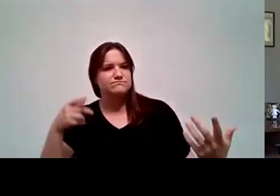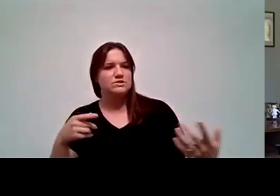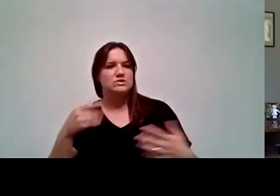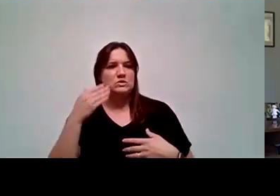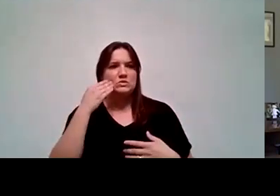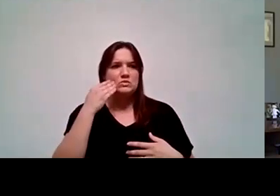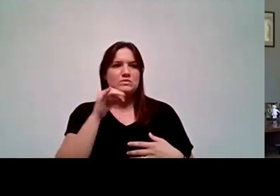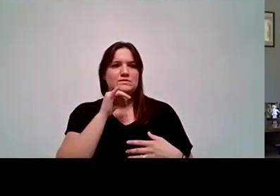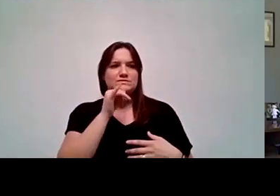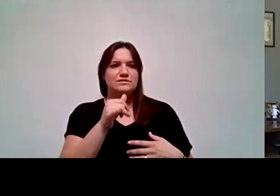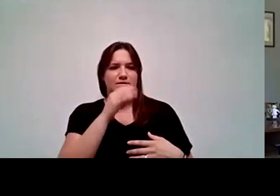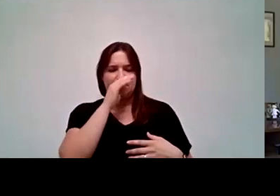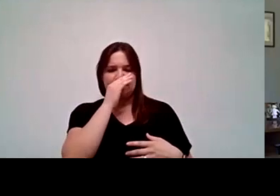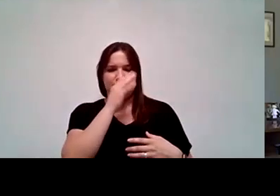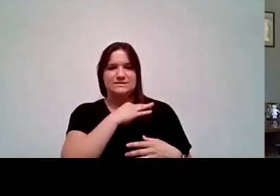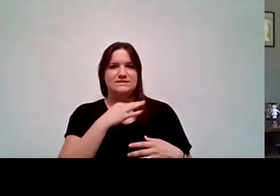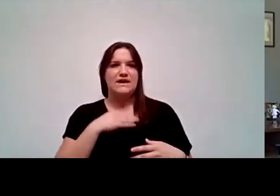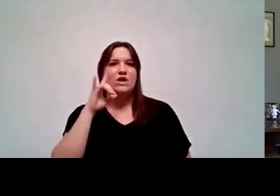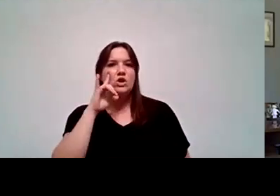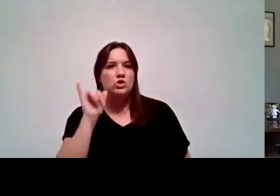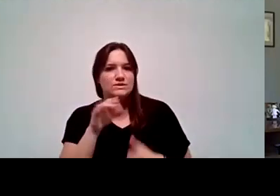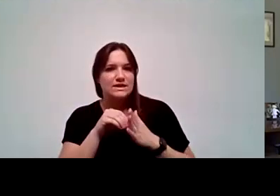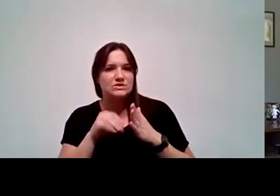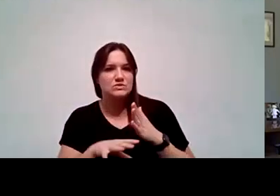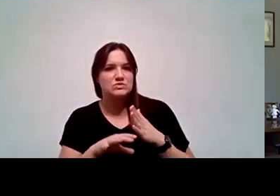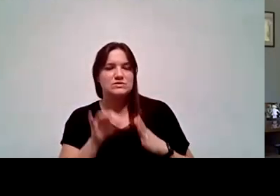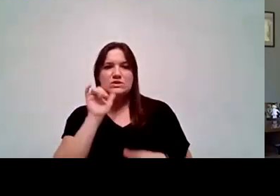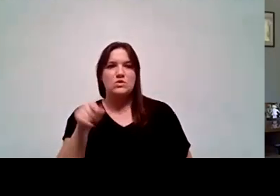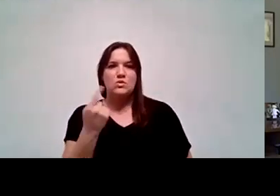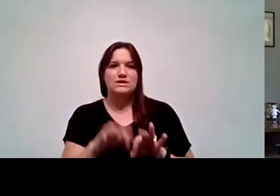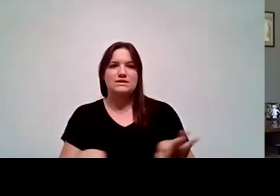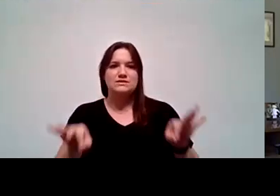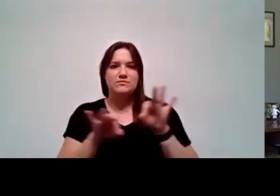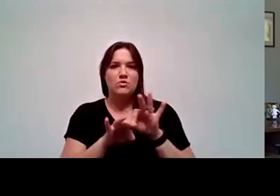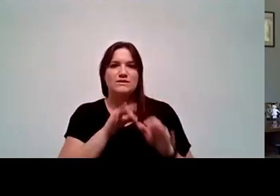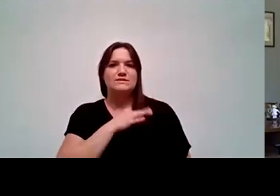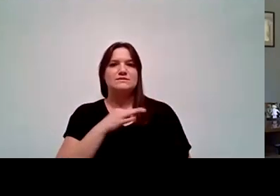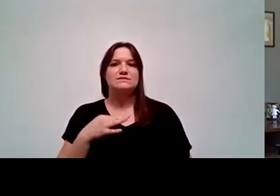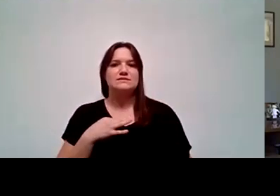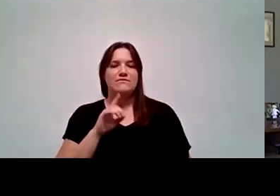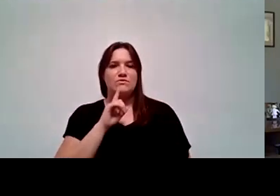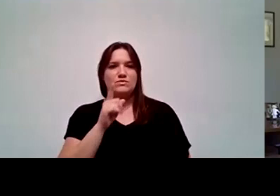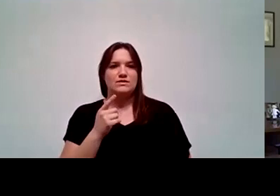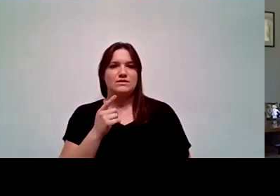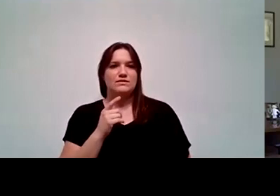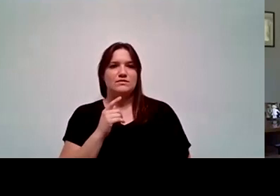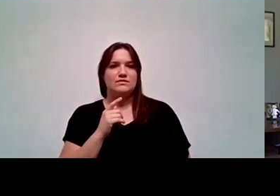not necessarily staff that looks like students, that's not the only thing that's important, it's also staff that really aligns to the mission of the colleges